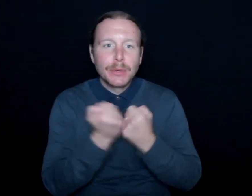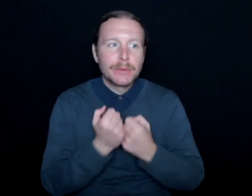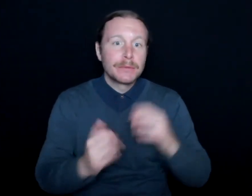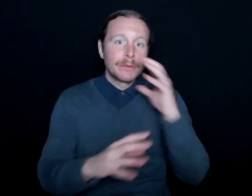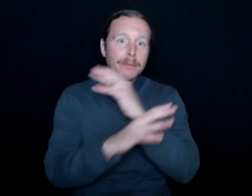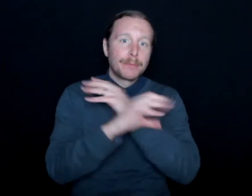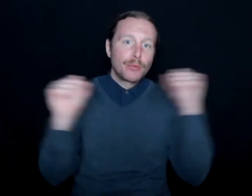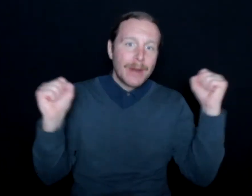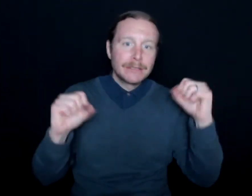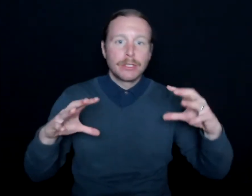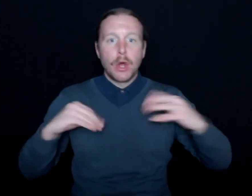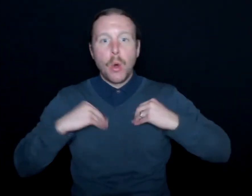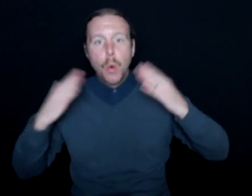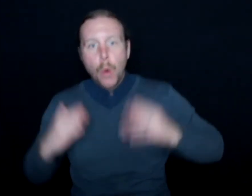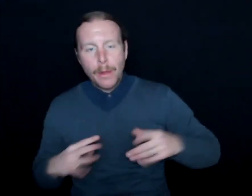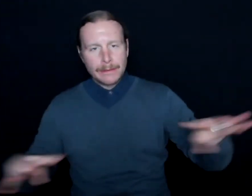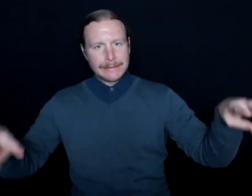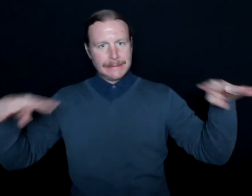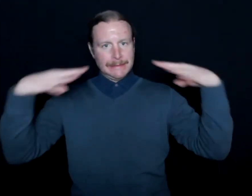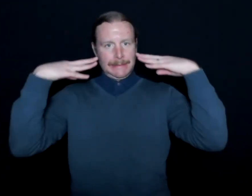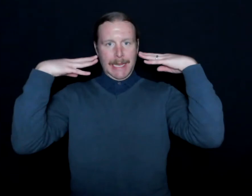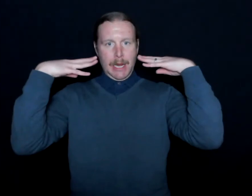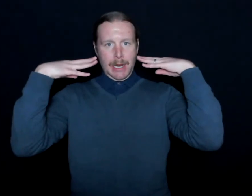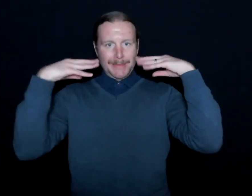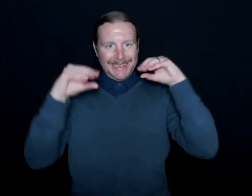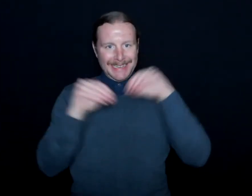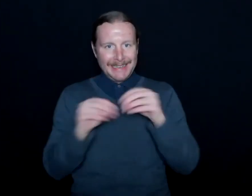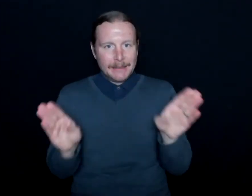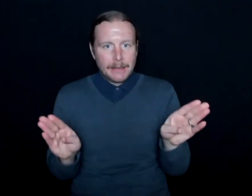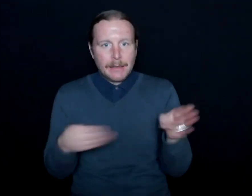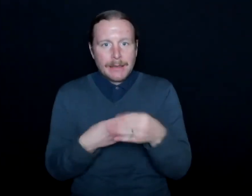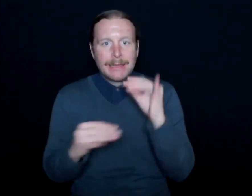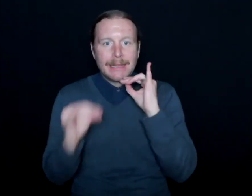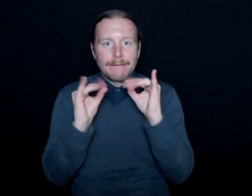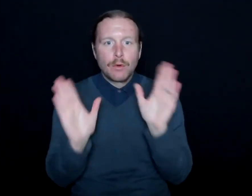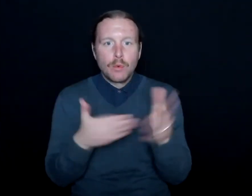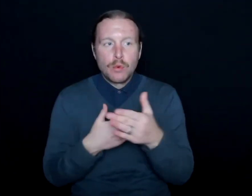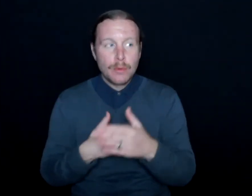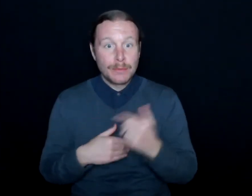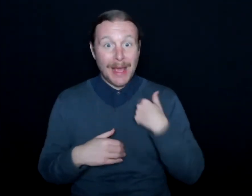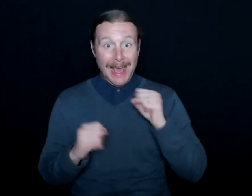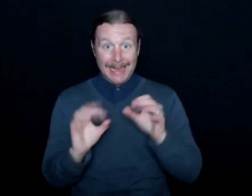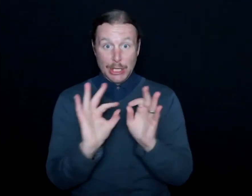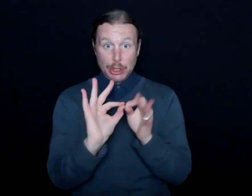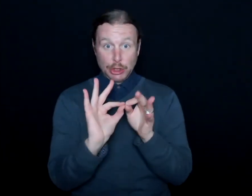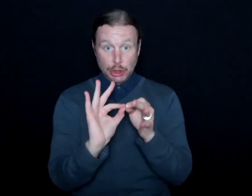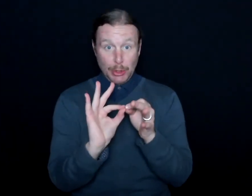the owners-- they were all staring at me in this little press conference. So not only did I have to interpret that information,